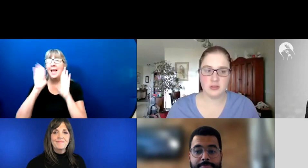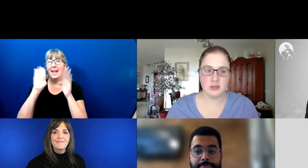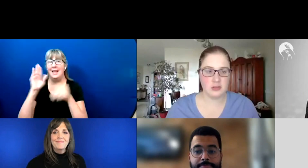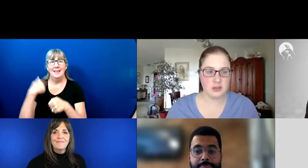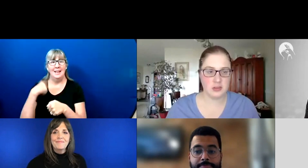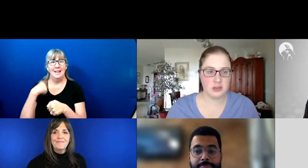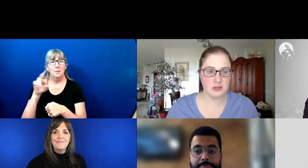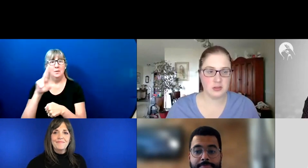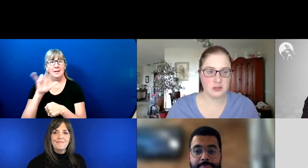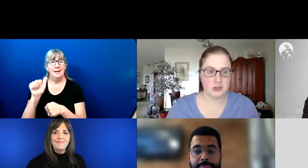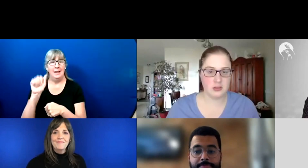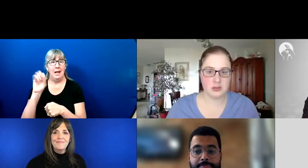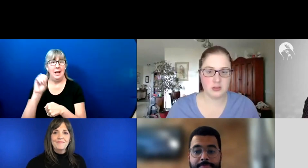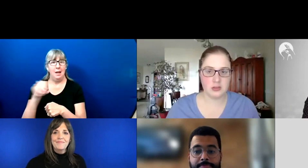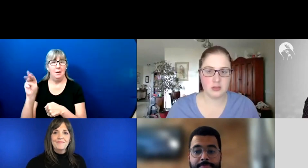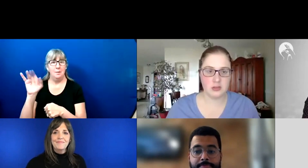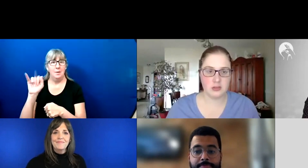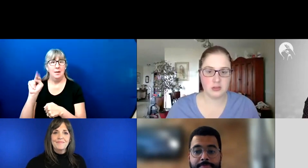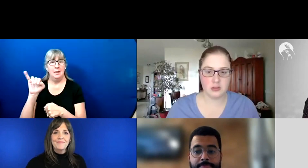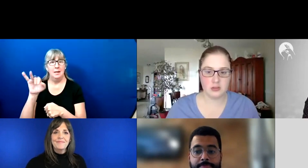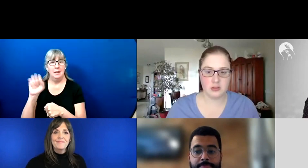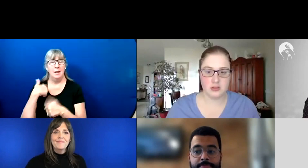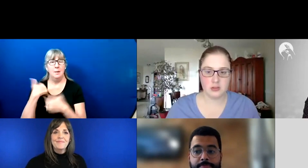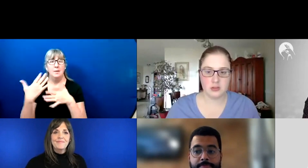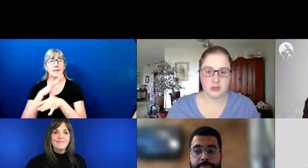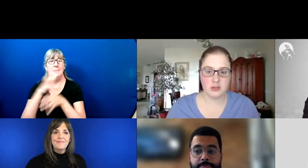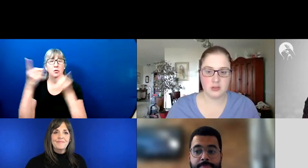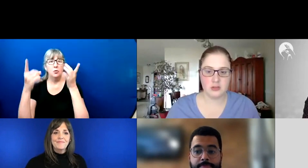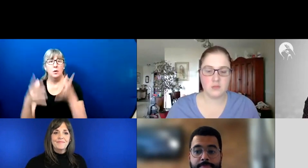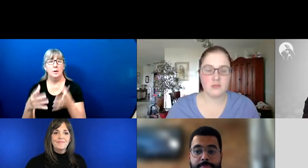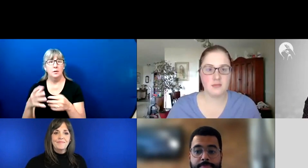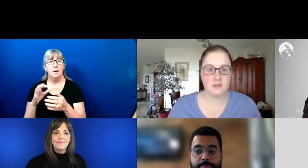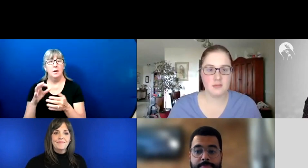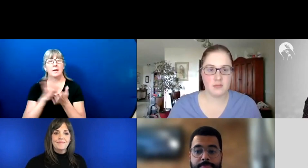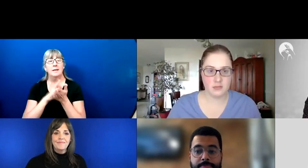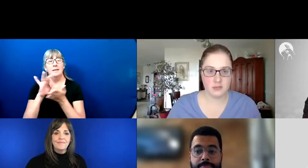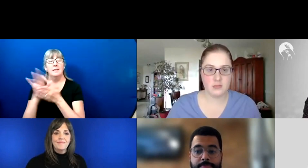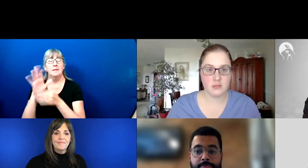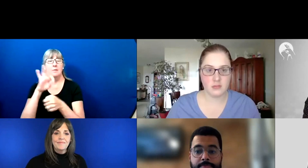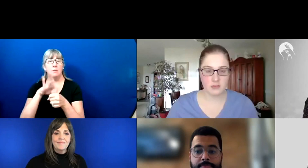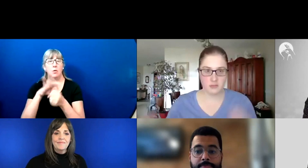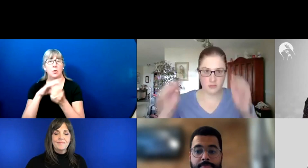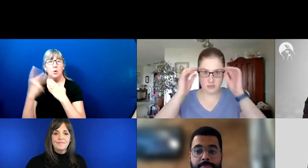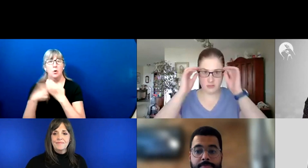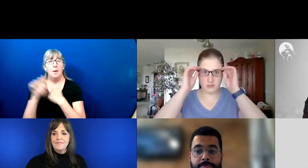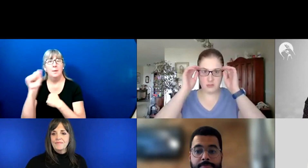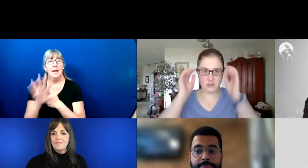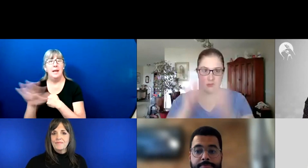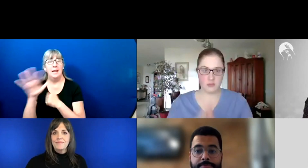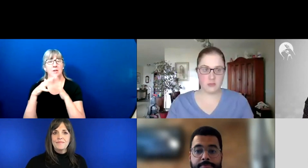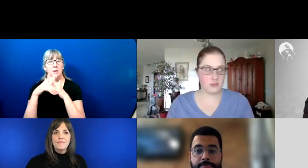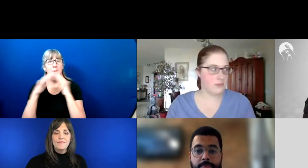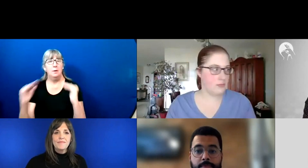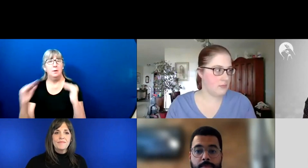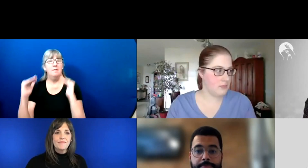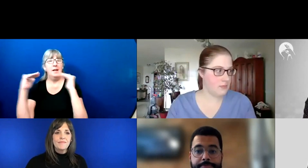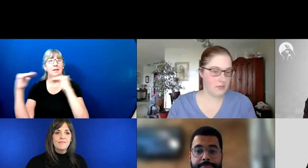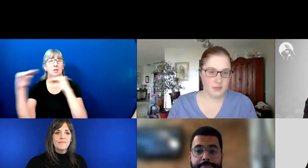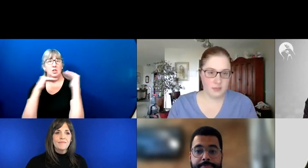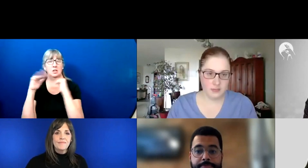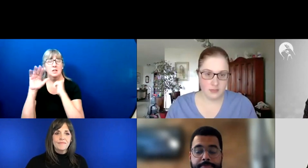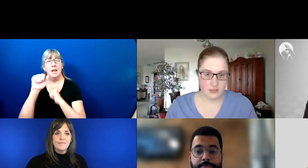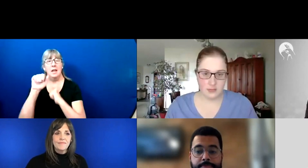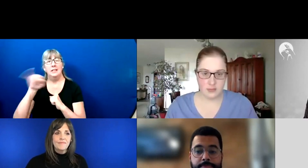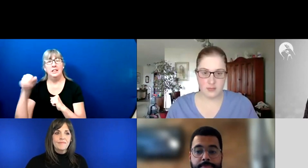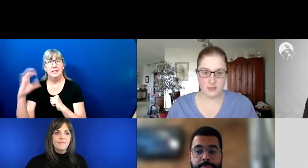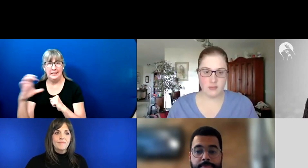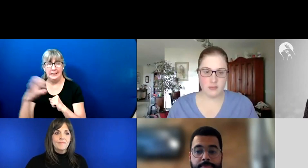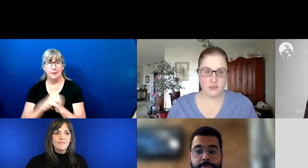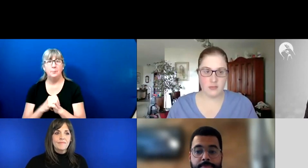Hi, I'm Terry and I'm for action American advancing justice, JC.